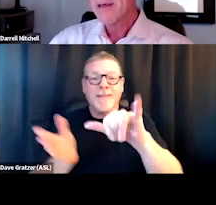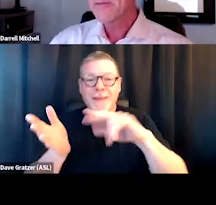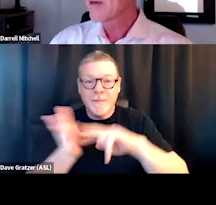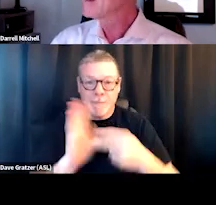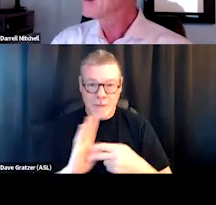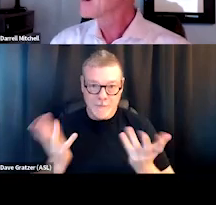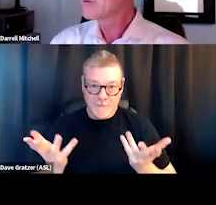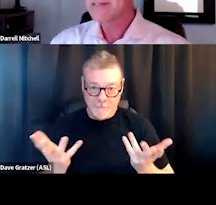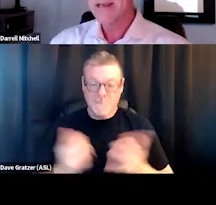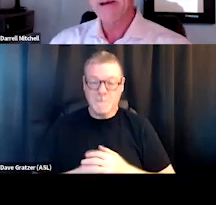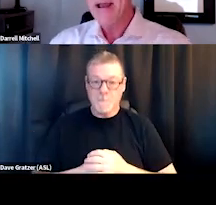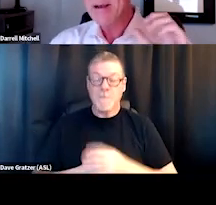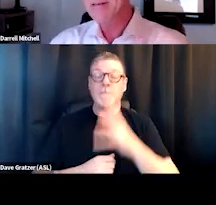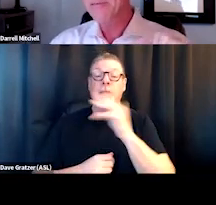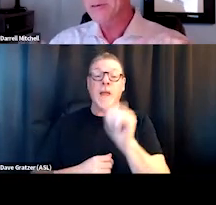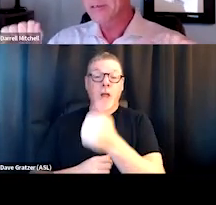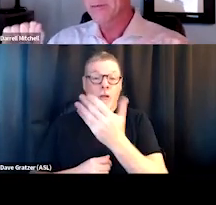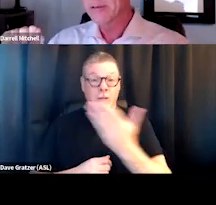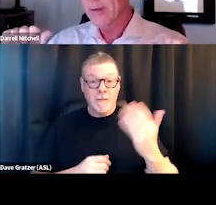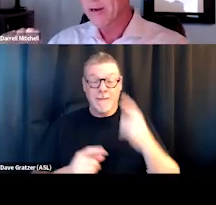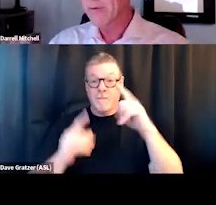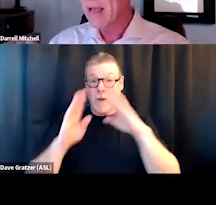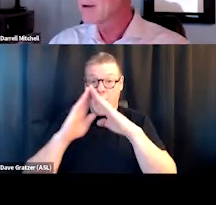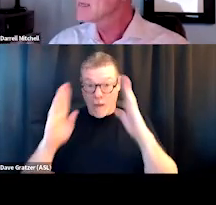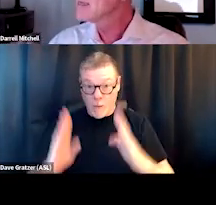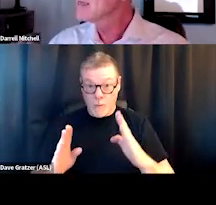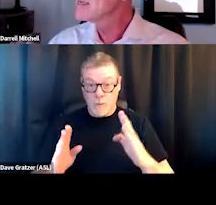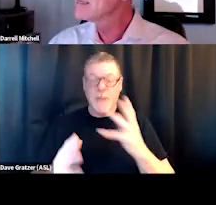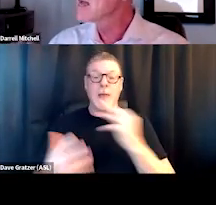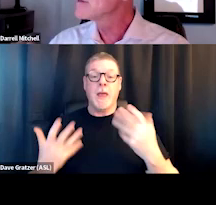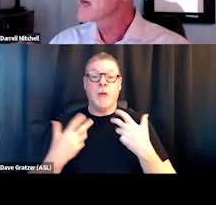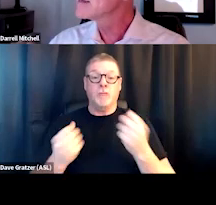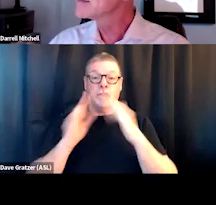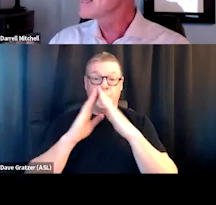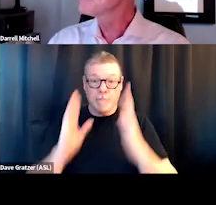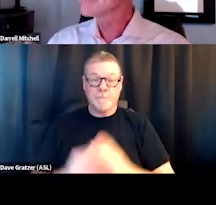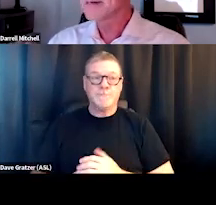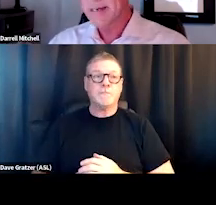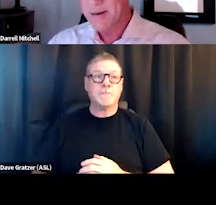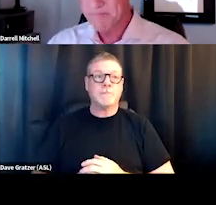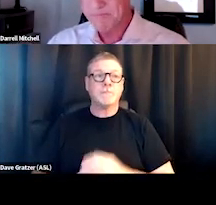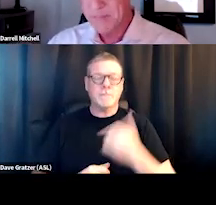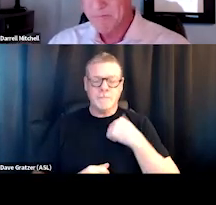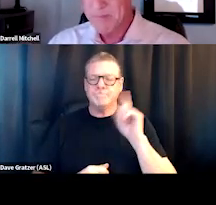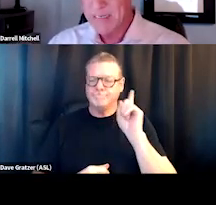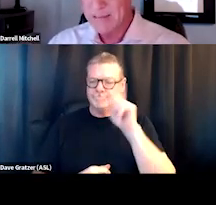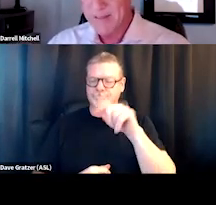The other thing that I would say about housing first and recovery housing is I was at a SAMHSA, you know, meeting.